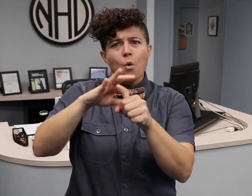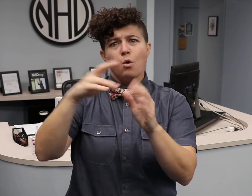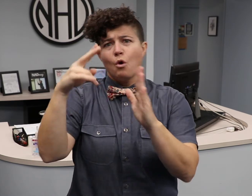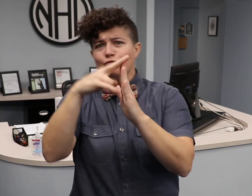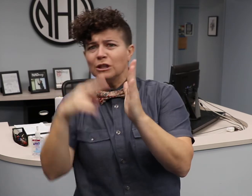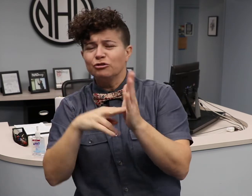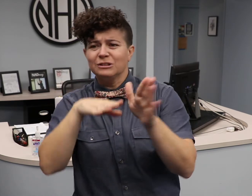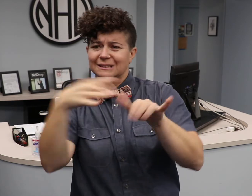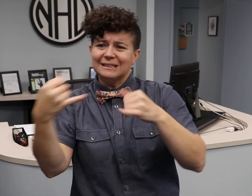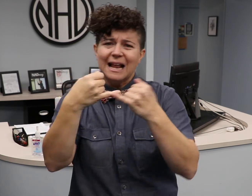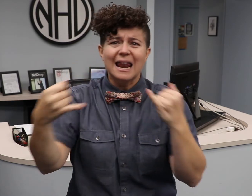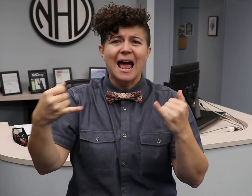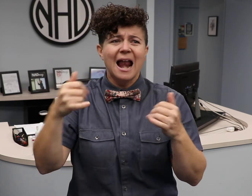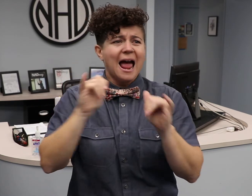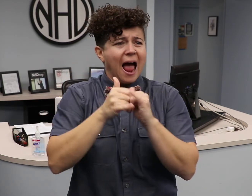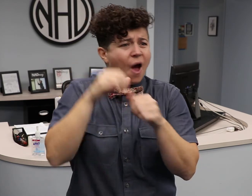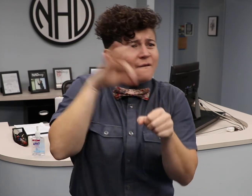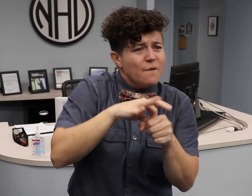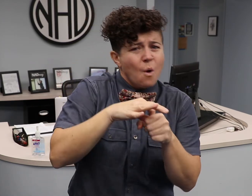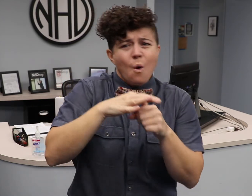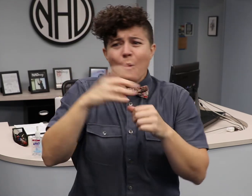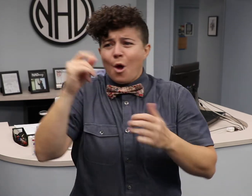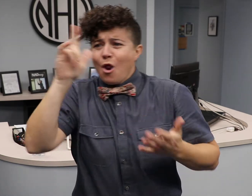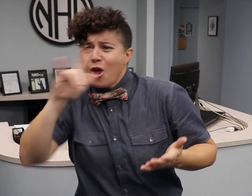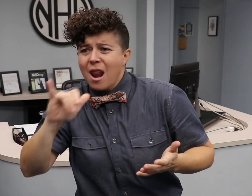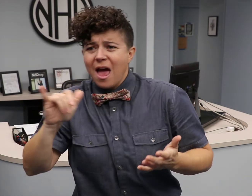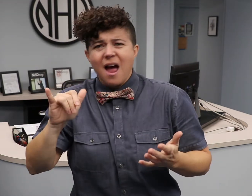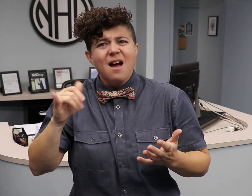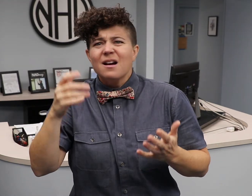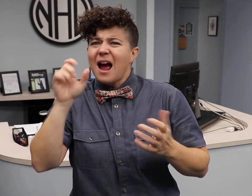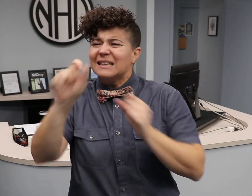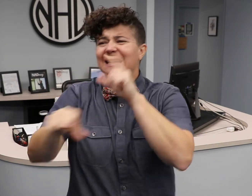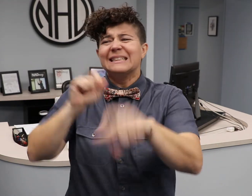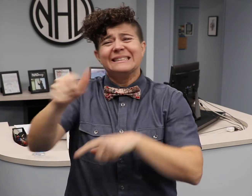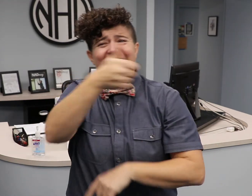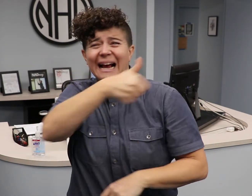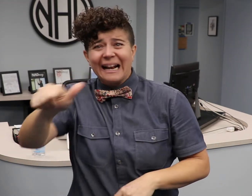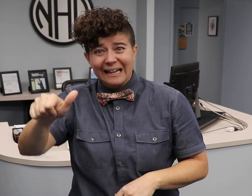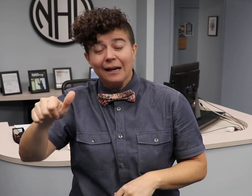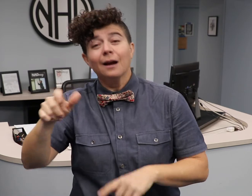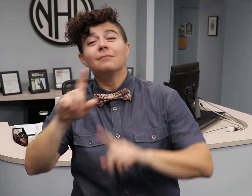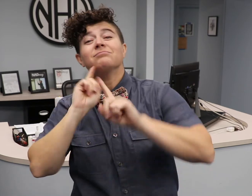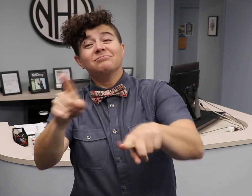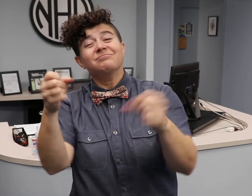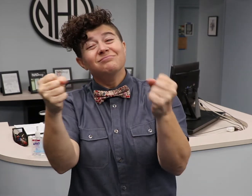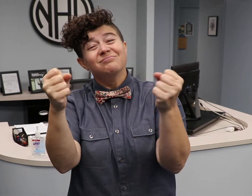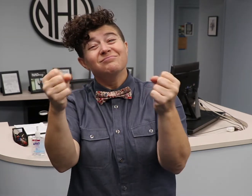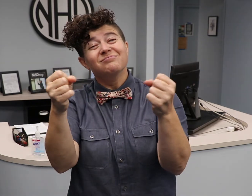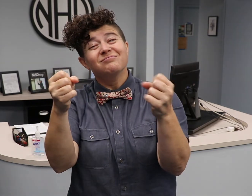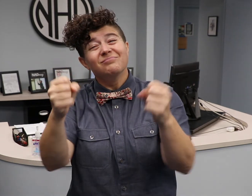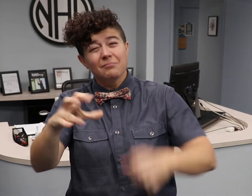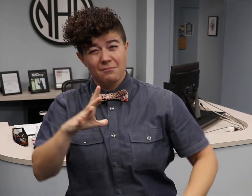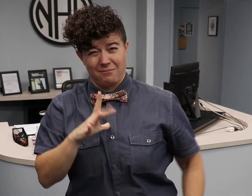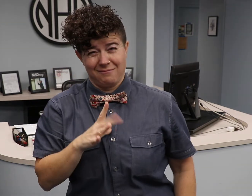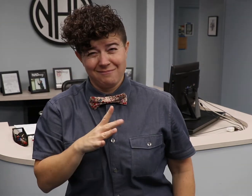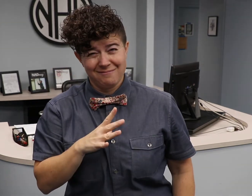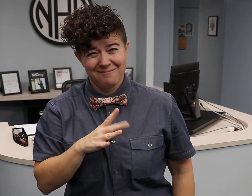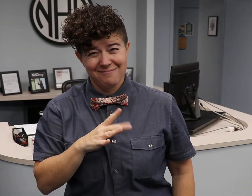the process, how to register, when the registration deadline is, how to vote, and more. You'll receive answers in ASL, how cool is that?